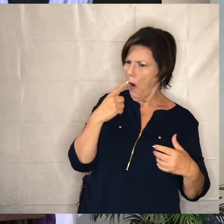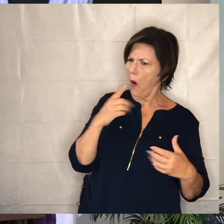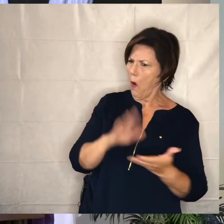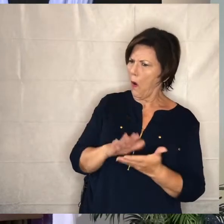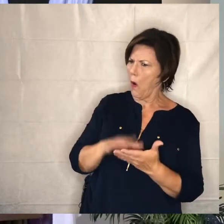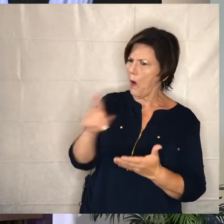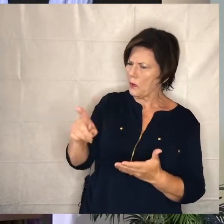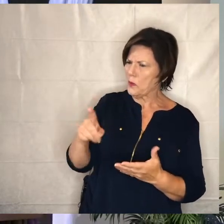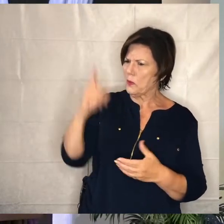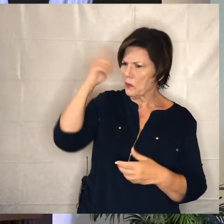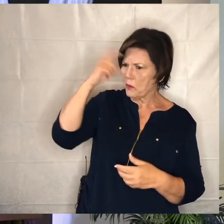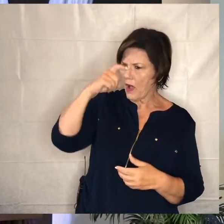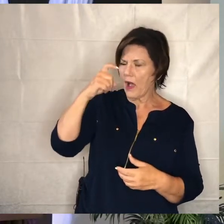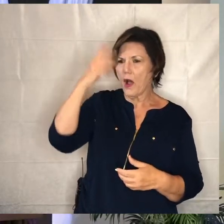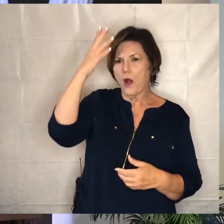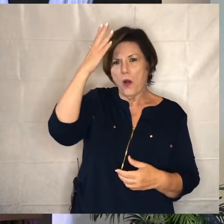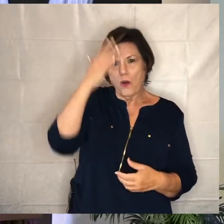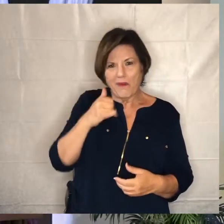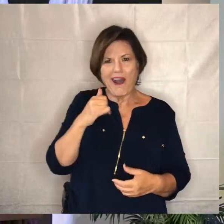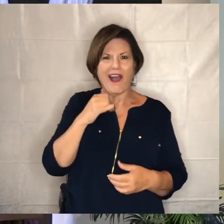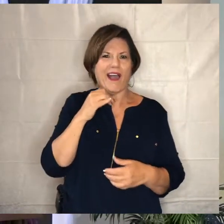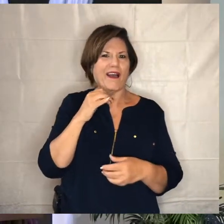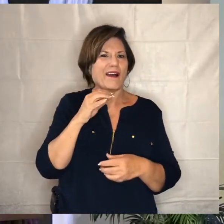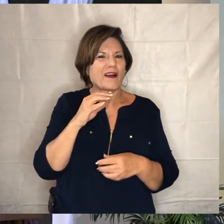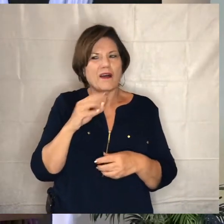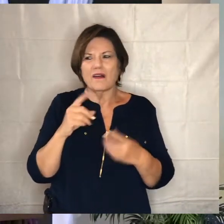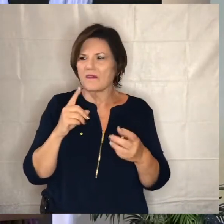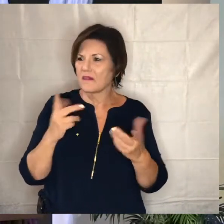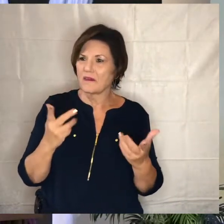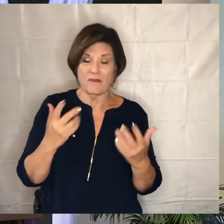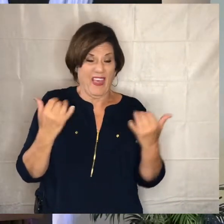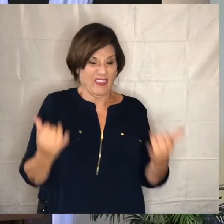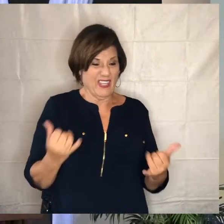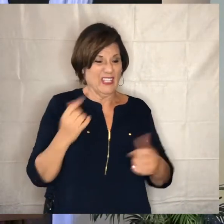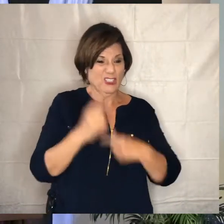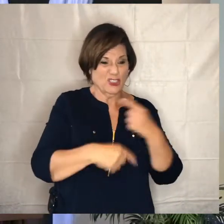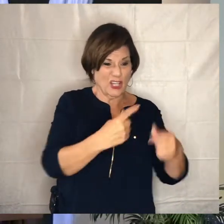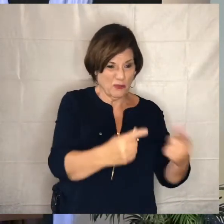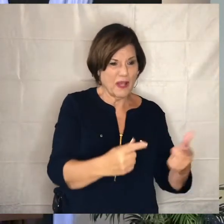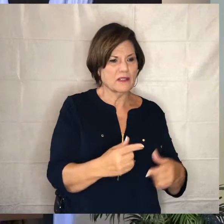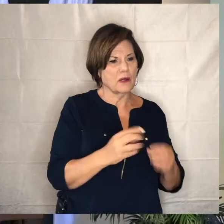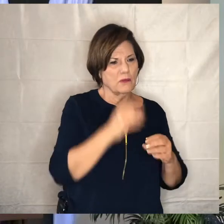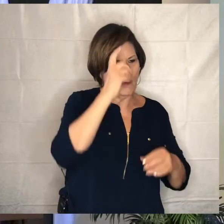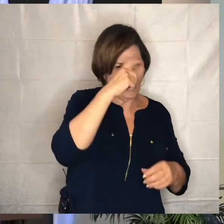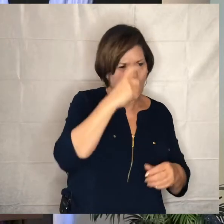for the children of this age are more shrewd in dealing with their own generation than are the current children of light